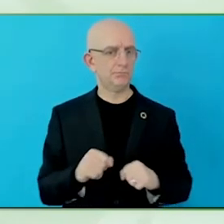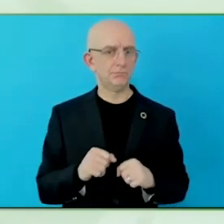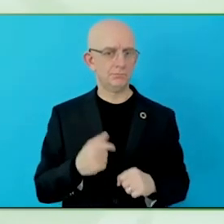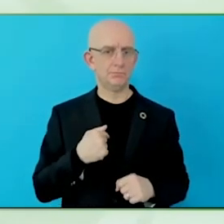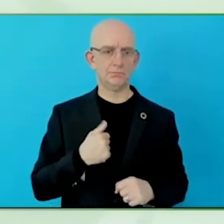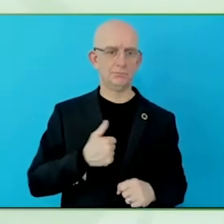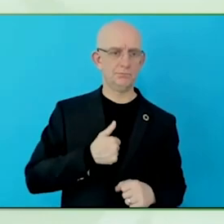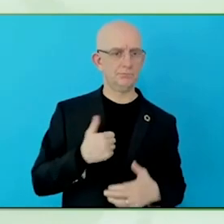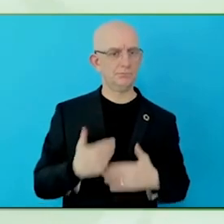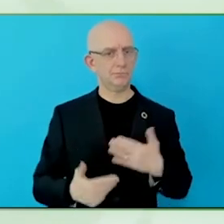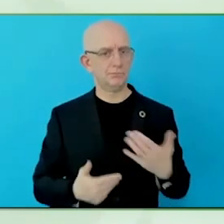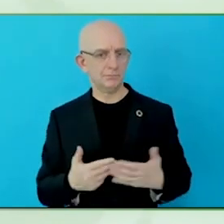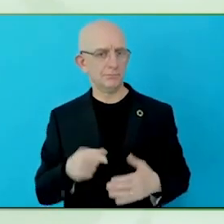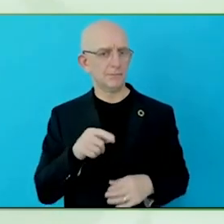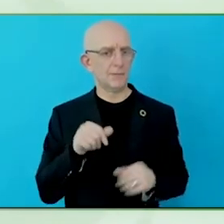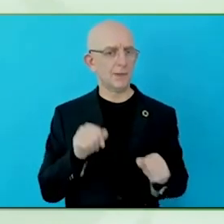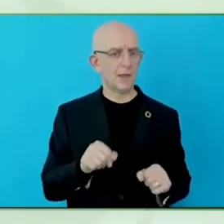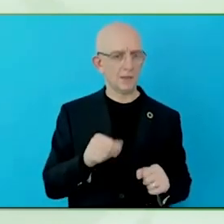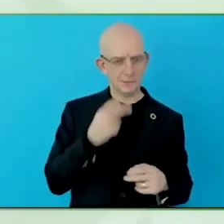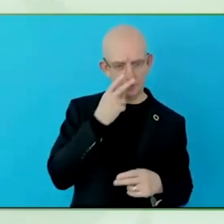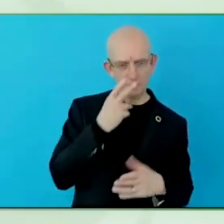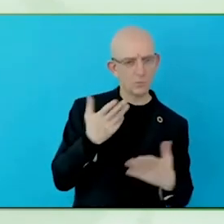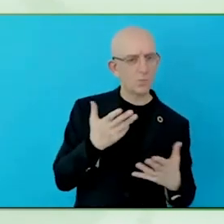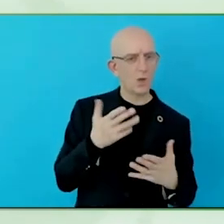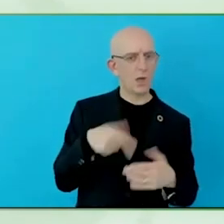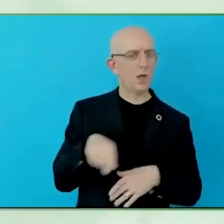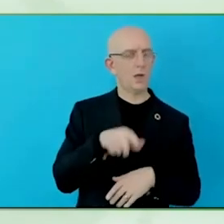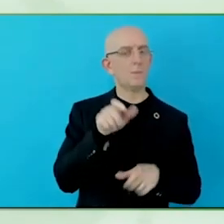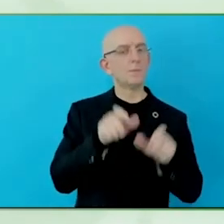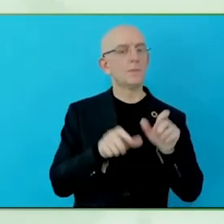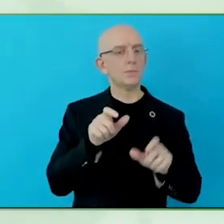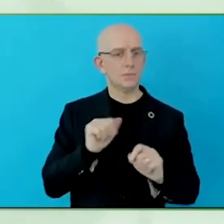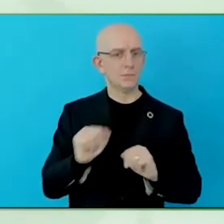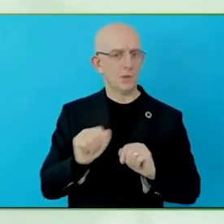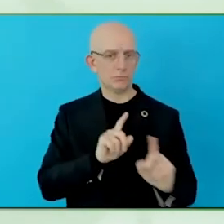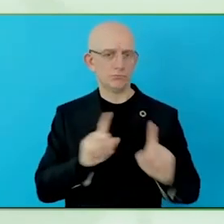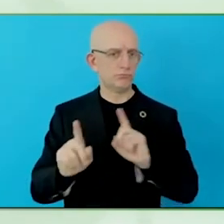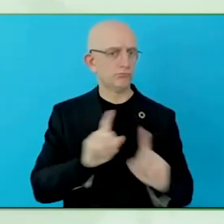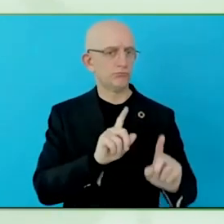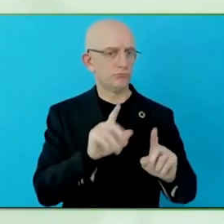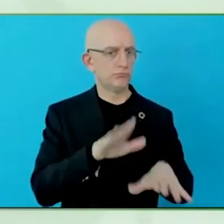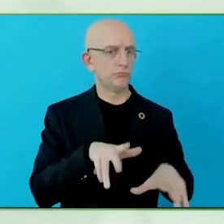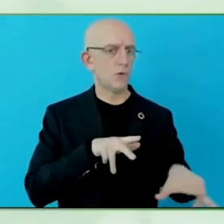But what we can do is provide the right accommodations in the